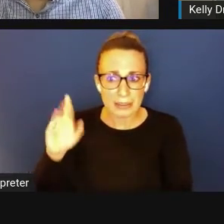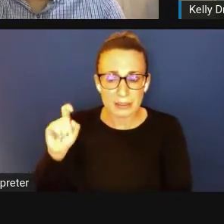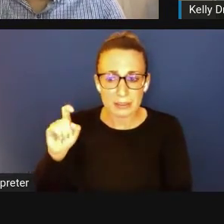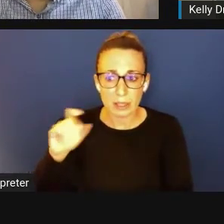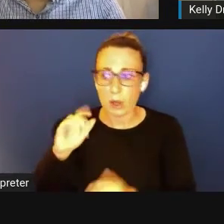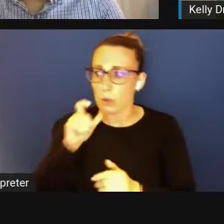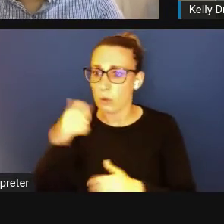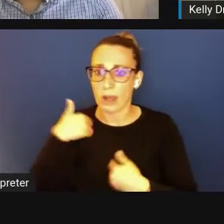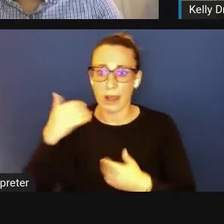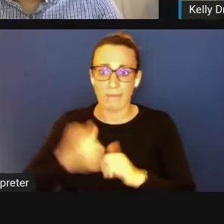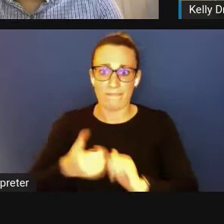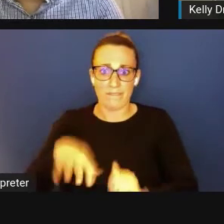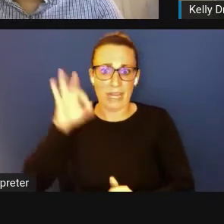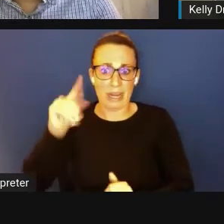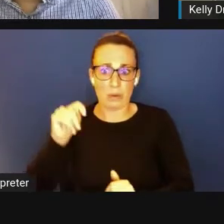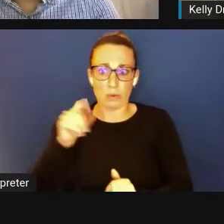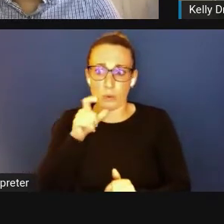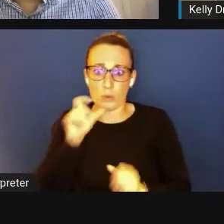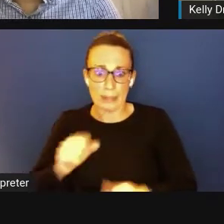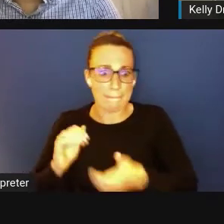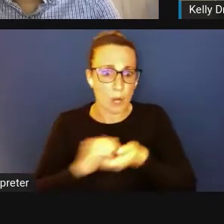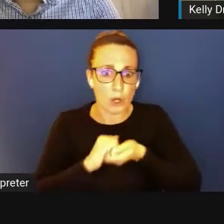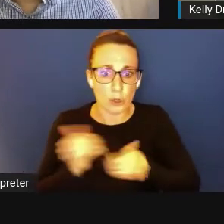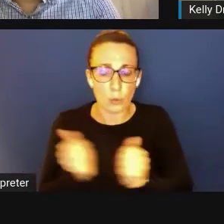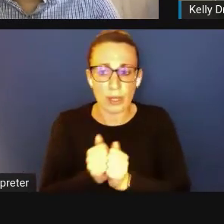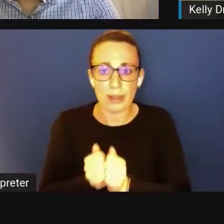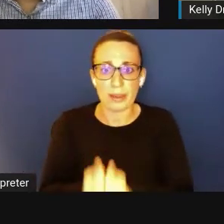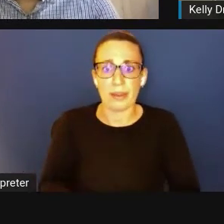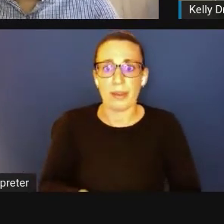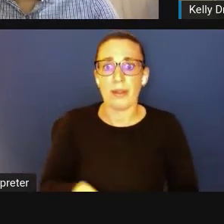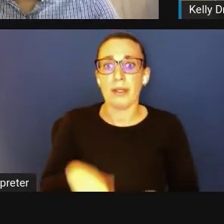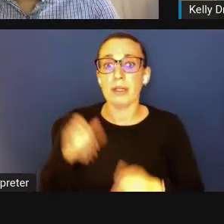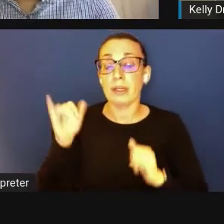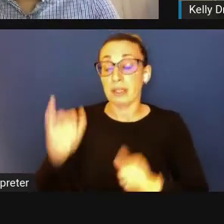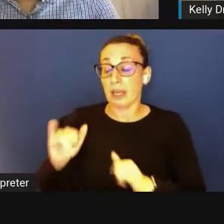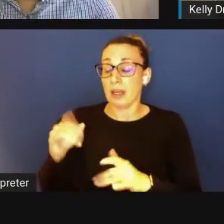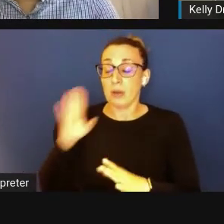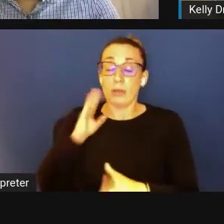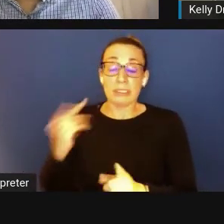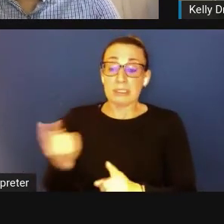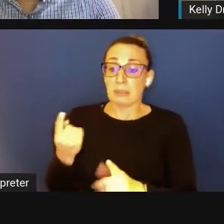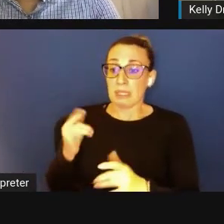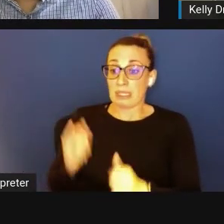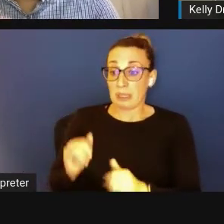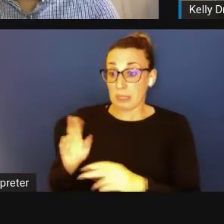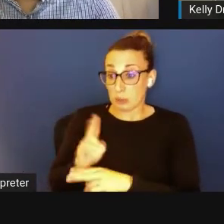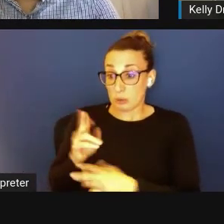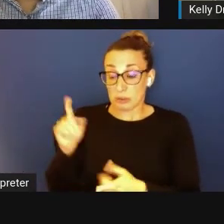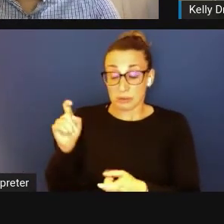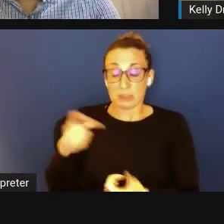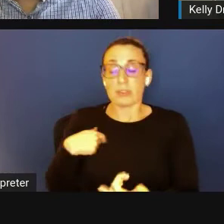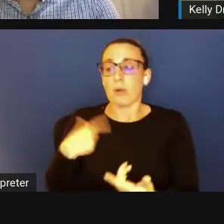Is there something that could be used?" And so one thing I wanted to mention